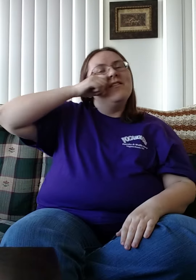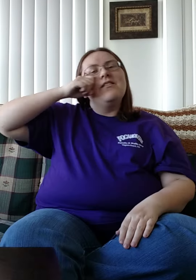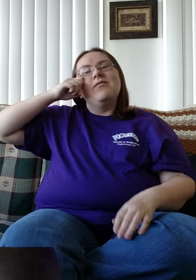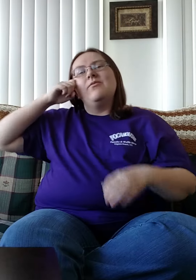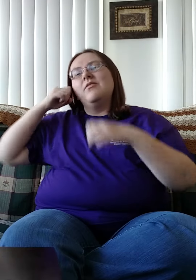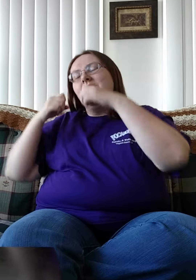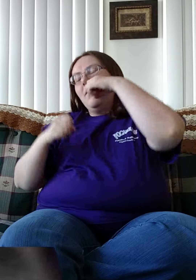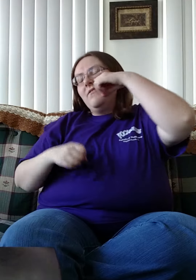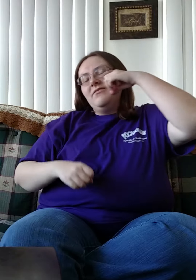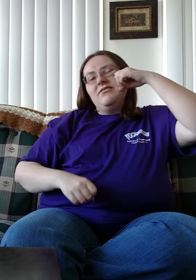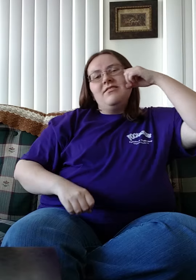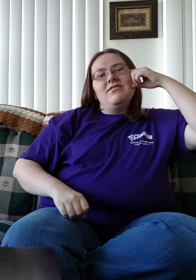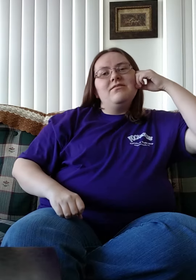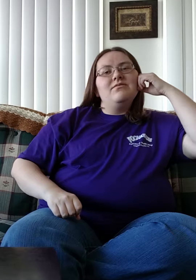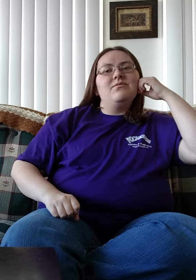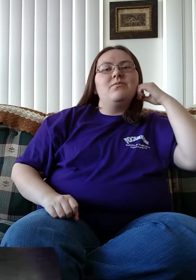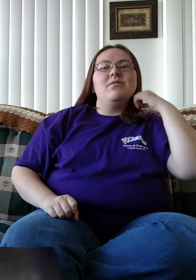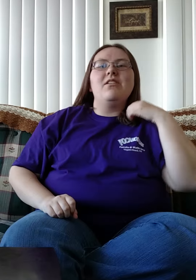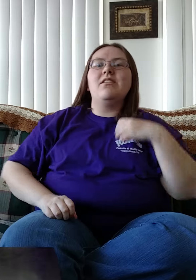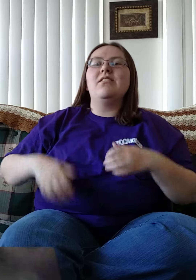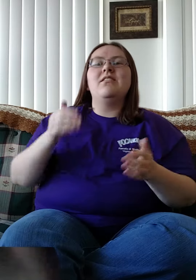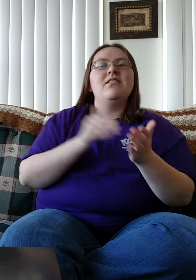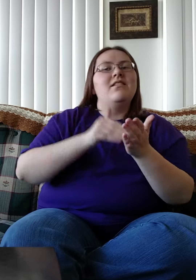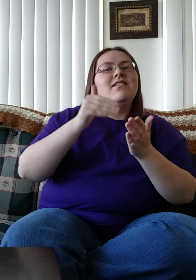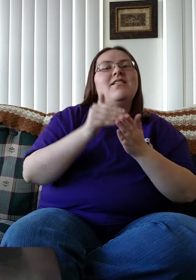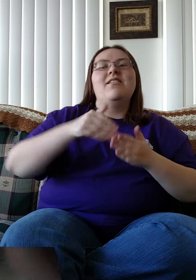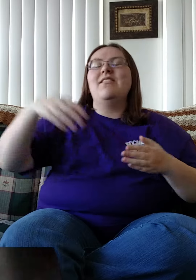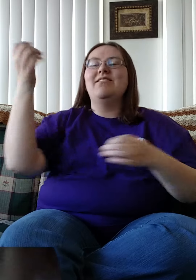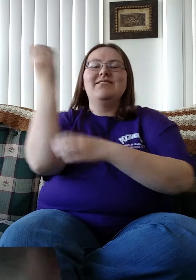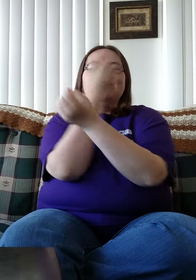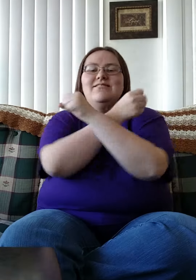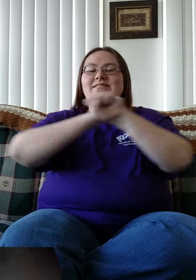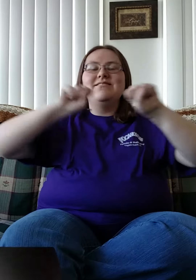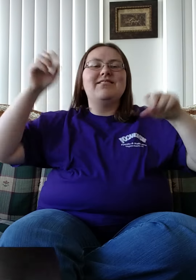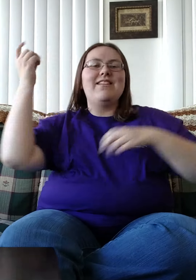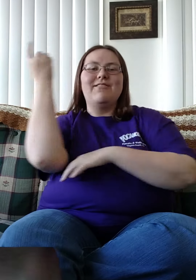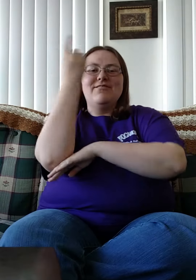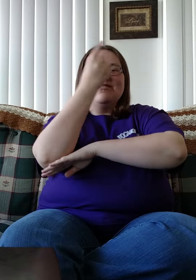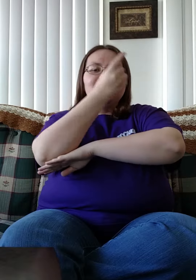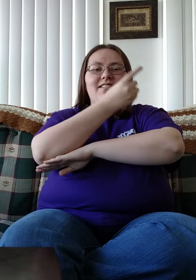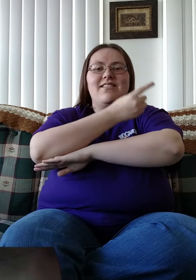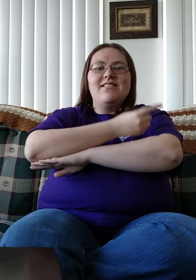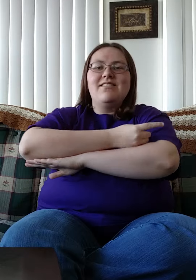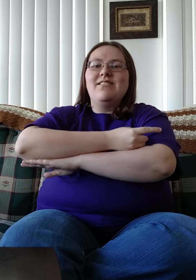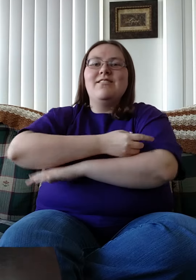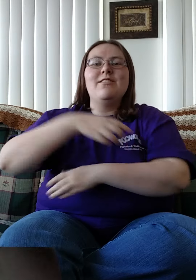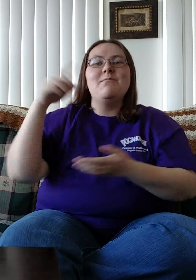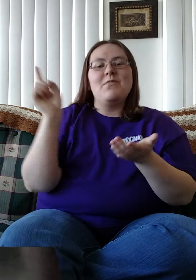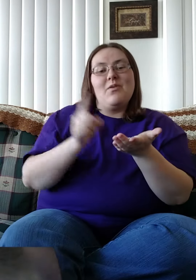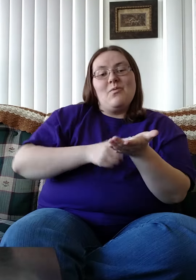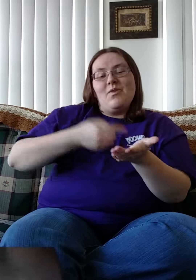And wiped our tears away Stepped in and saved the day